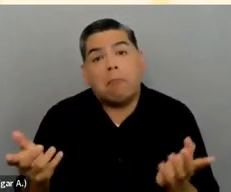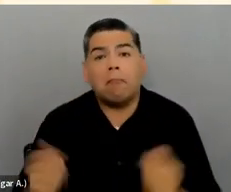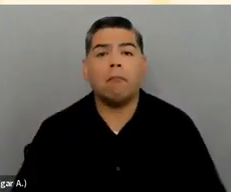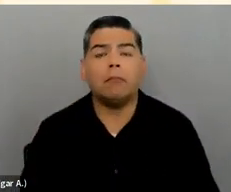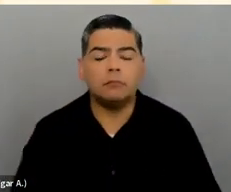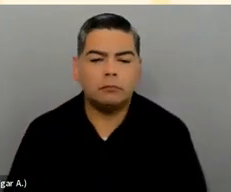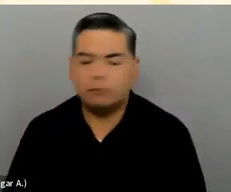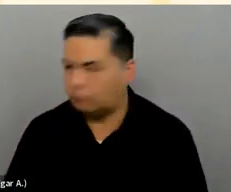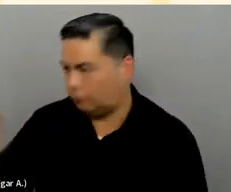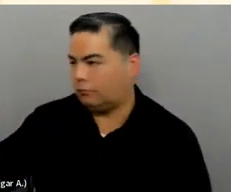Great. Thanks.